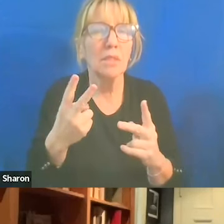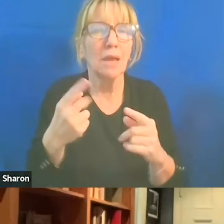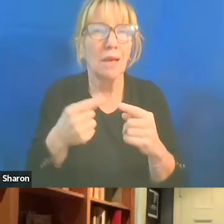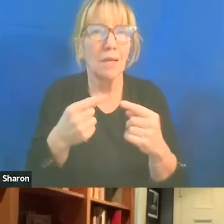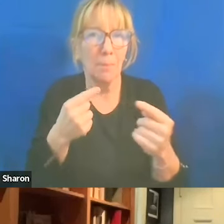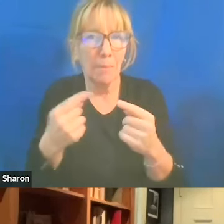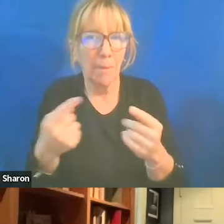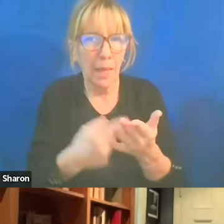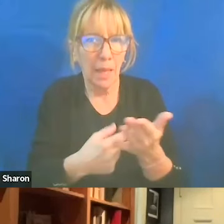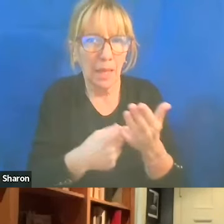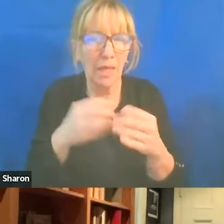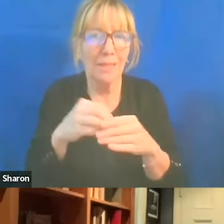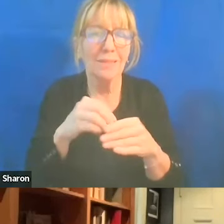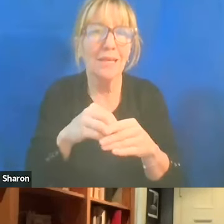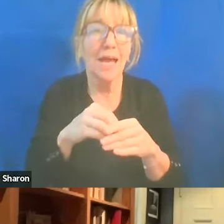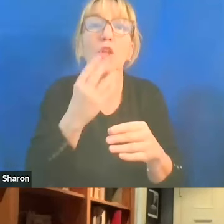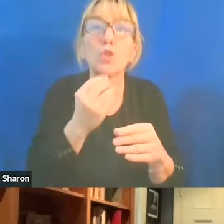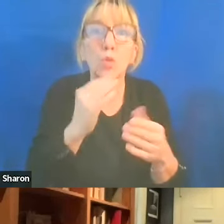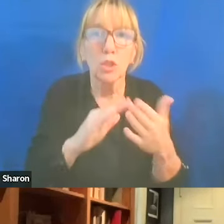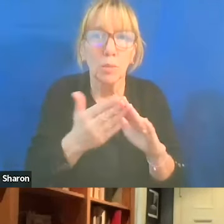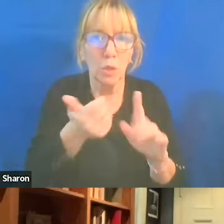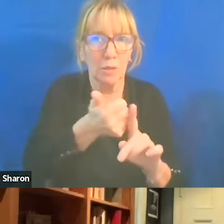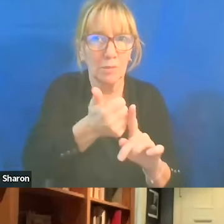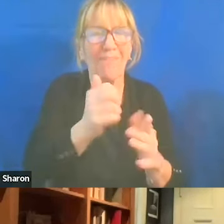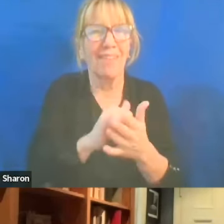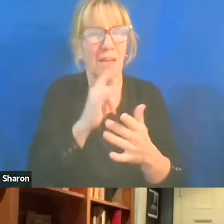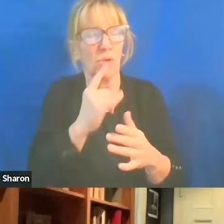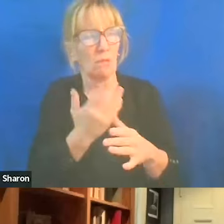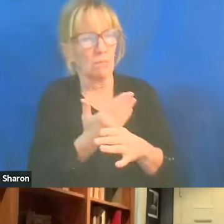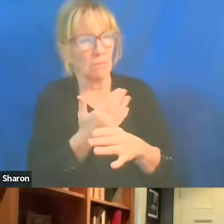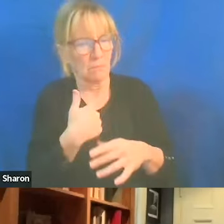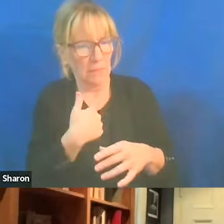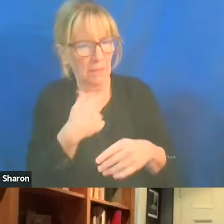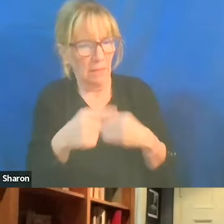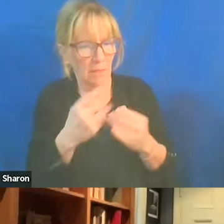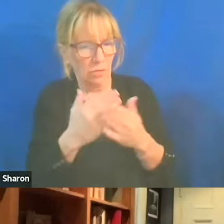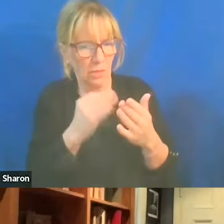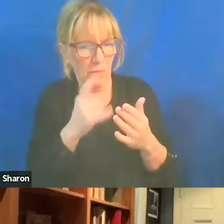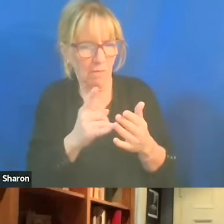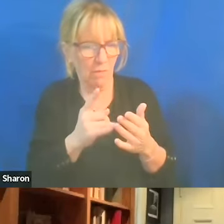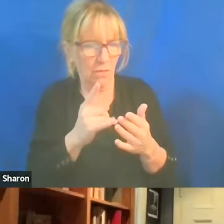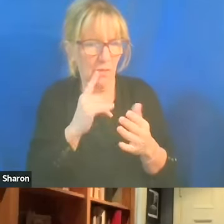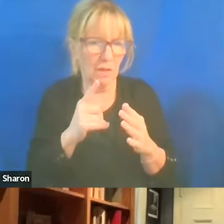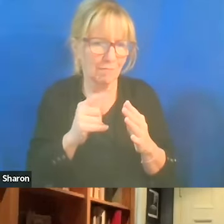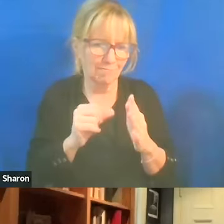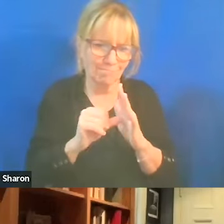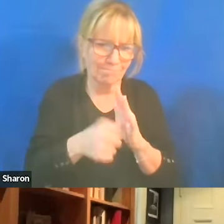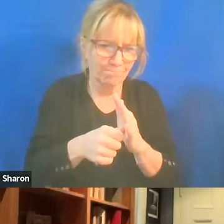And this is one of the things that disturbs me about some of the pushing of the definition